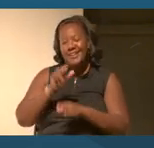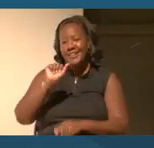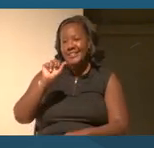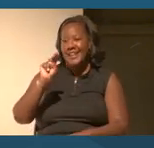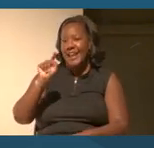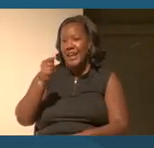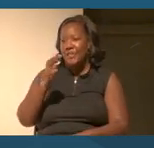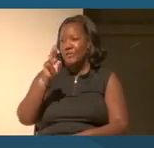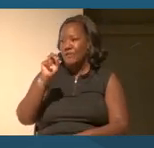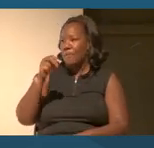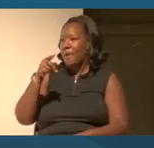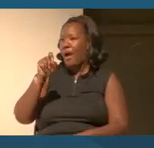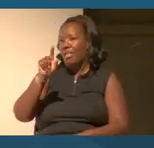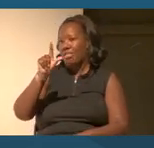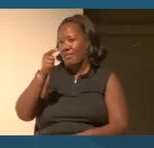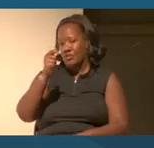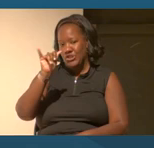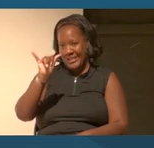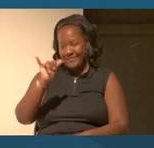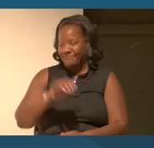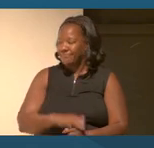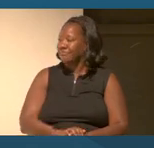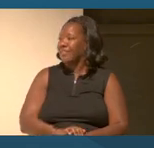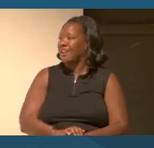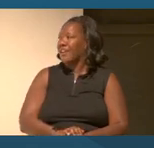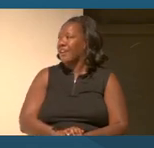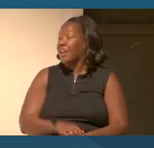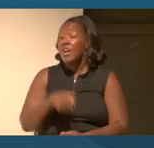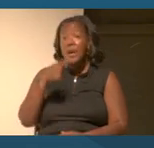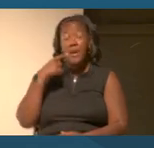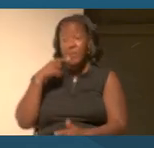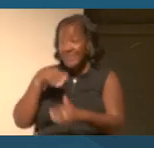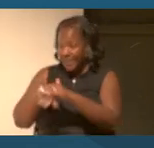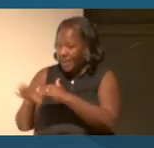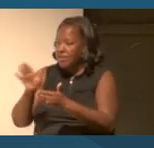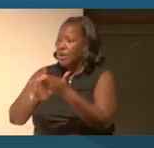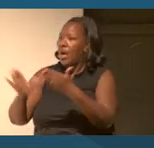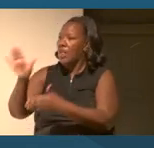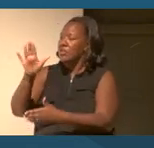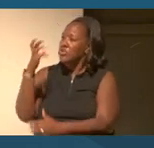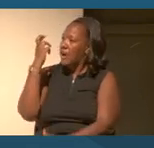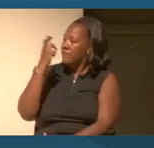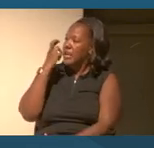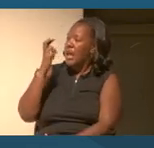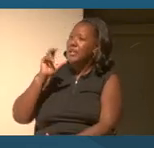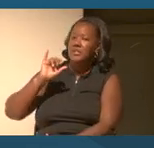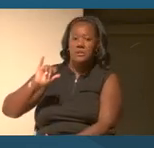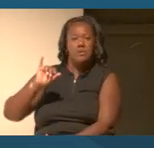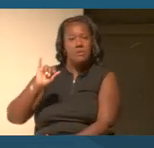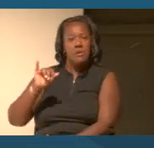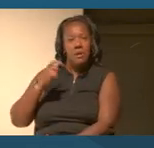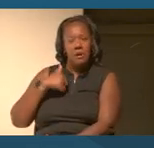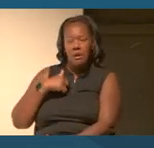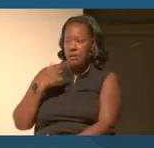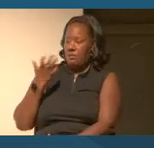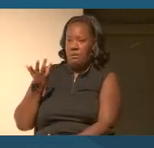But that's where you realize that, you know, even in anthropology, I realized from my first